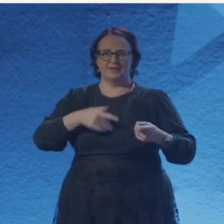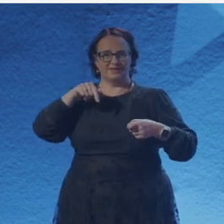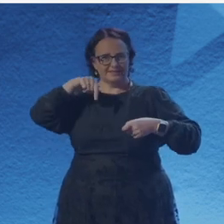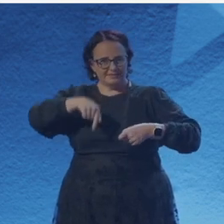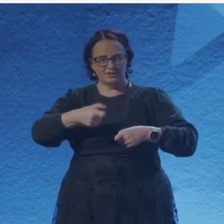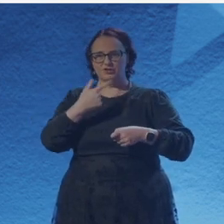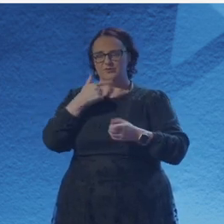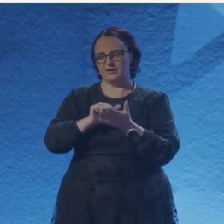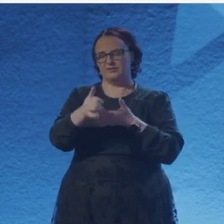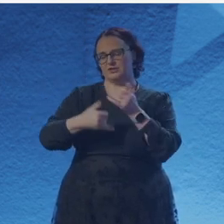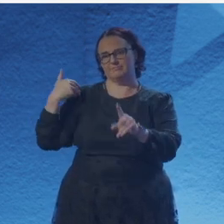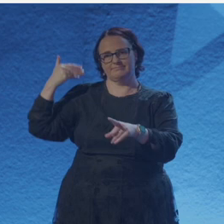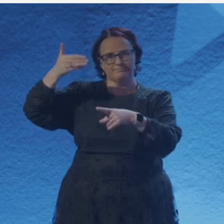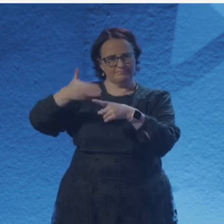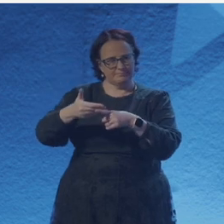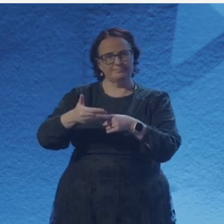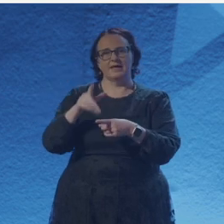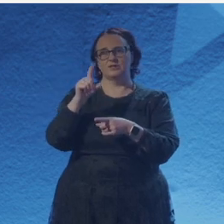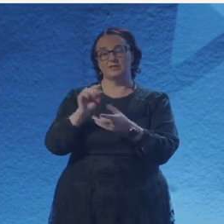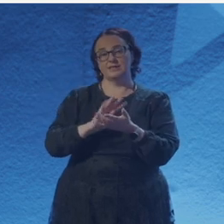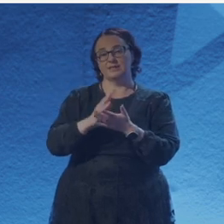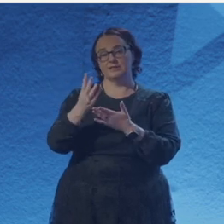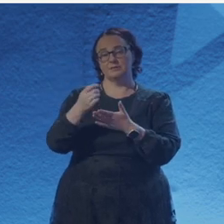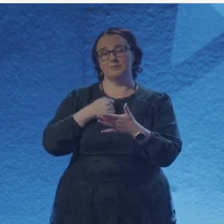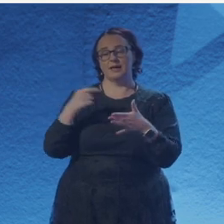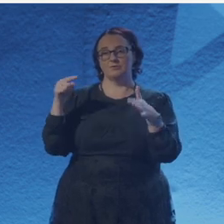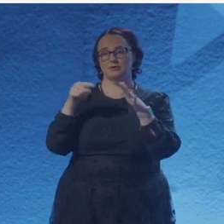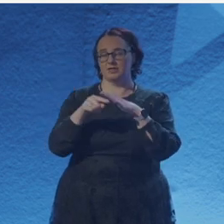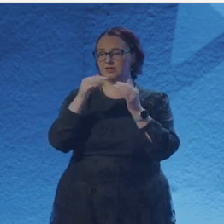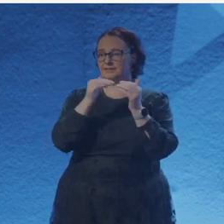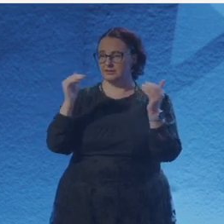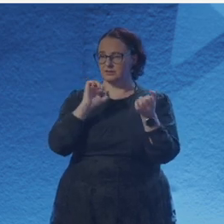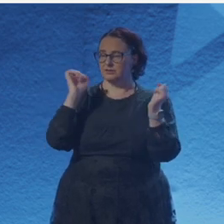So I'm going to have a lengthy intro to talk about this whole project and how it came about.